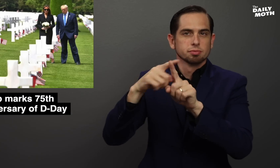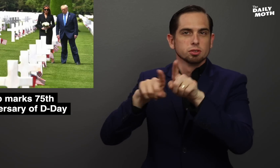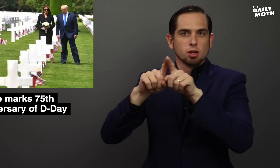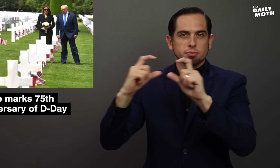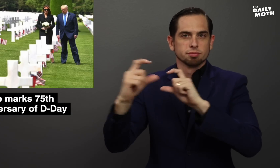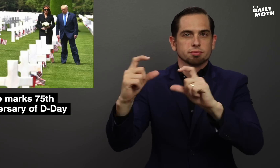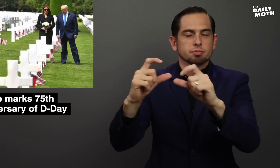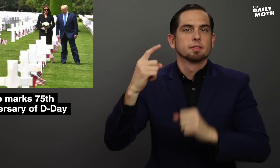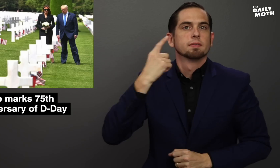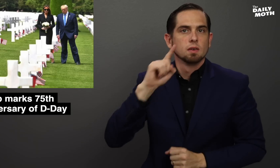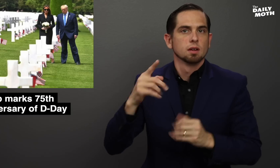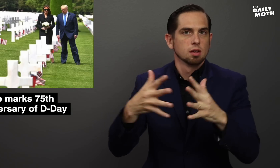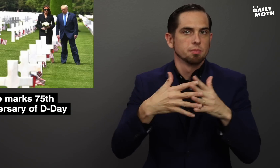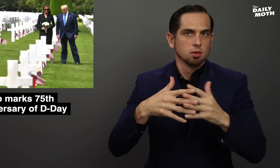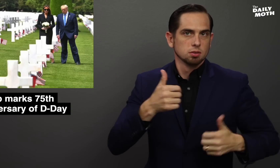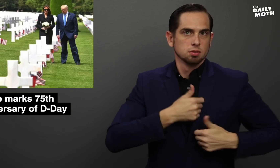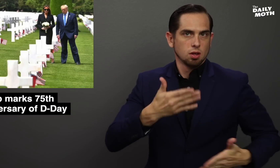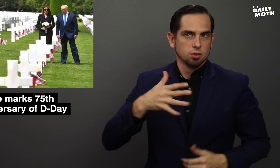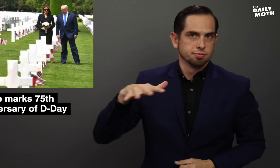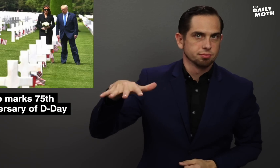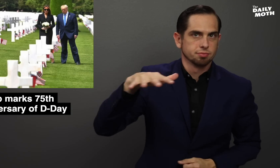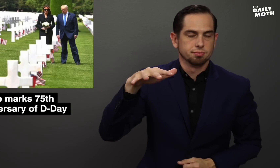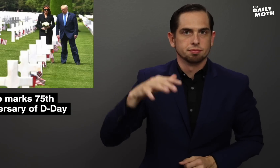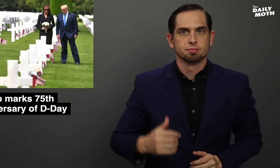with crosses and stars of David for American soldiers.